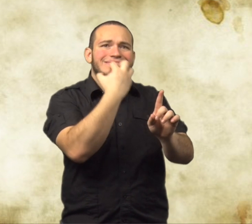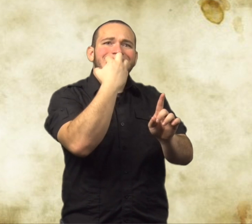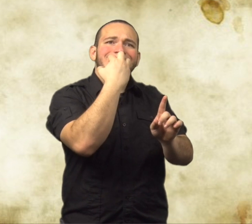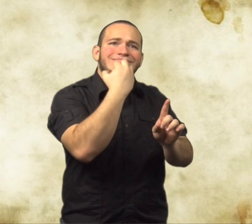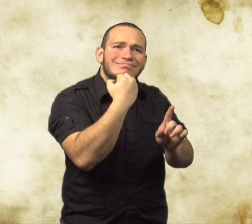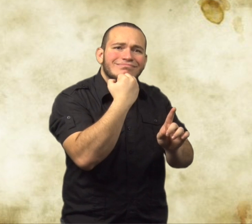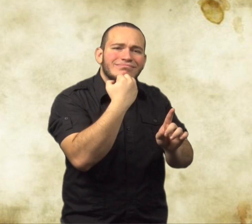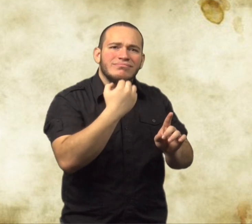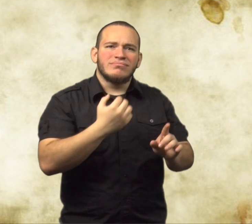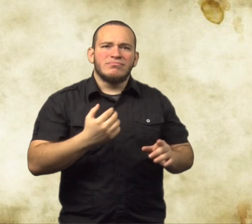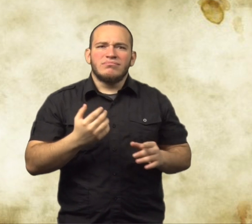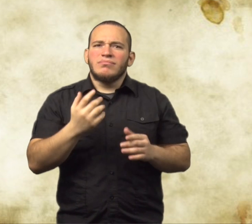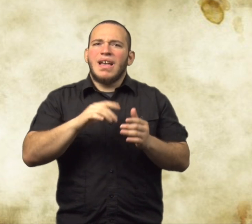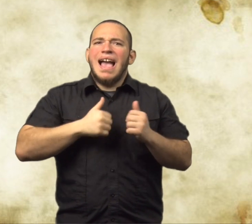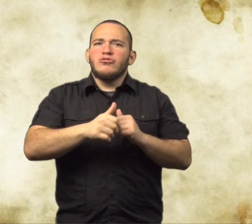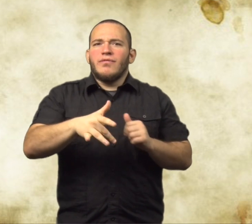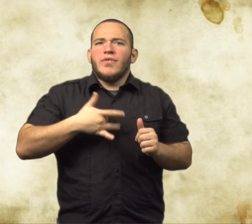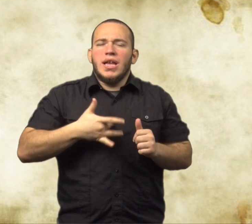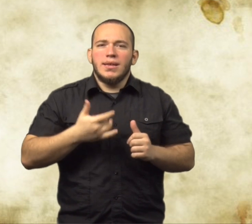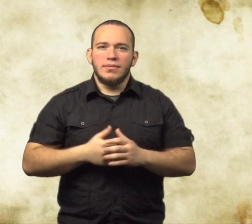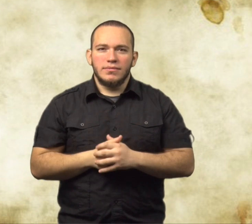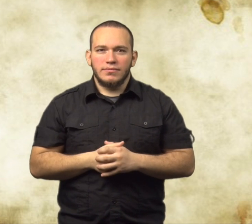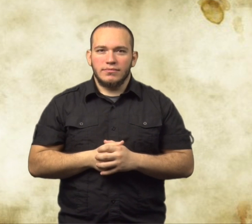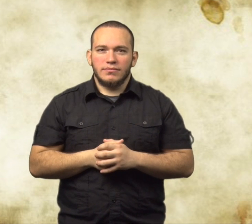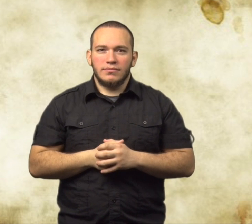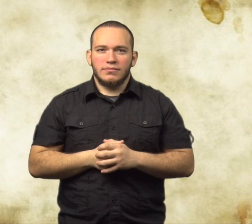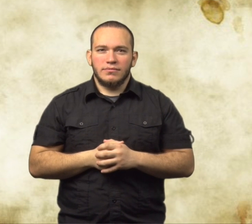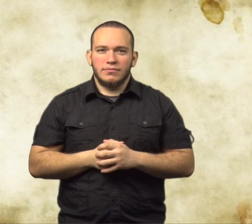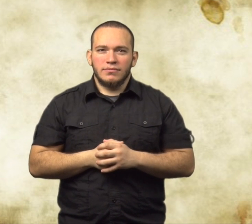Suppose you saw somebody hit somebody you care about. How would you feel?